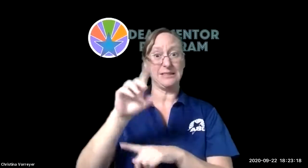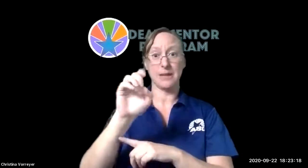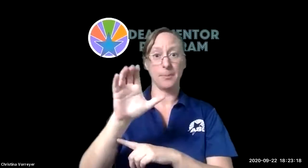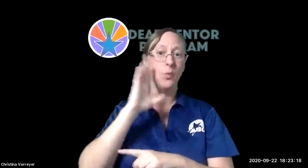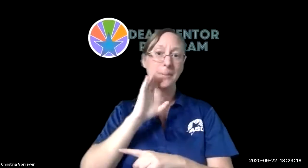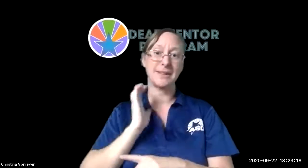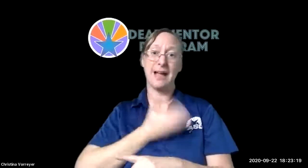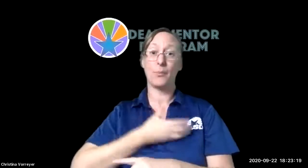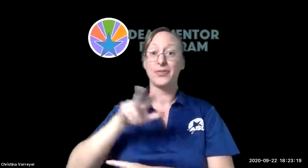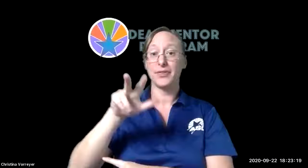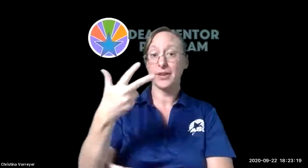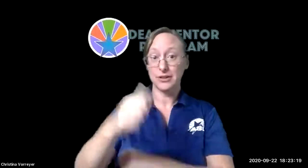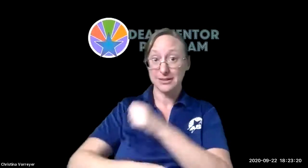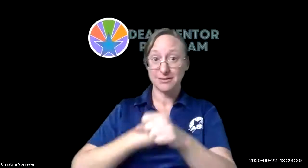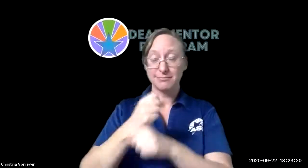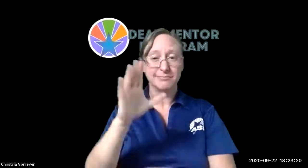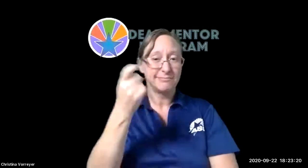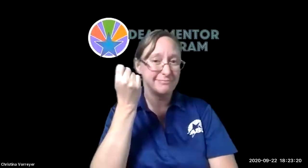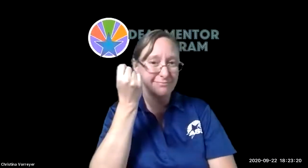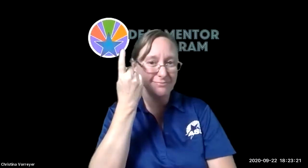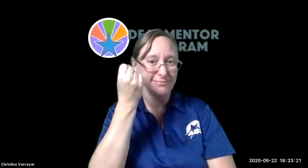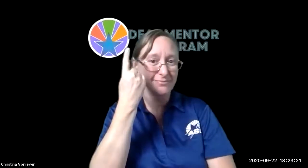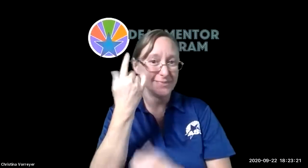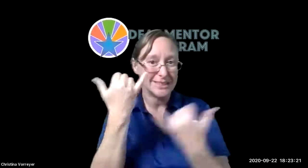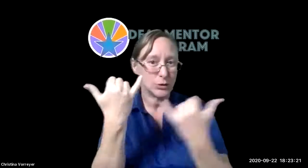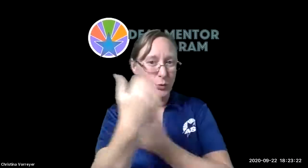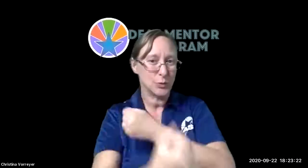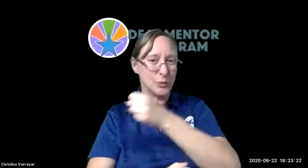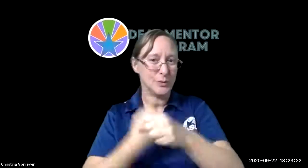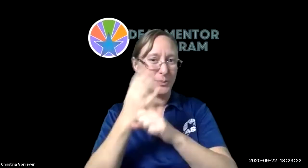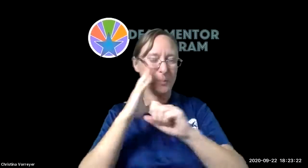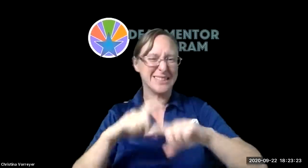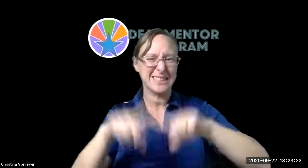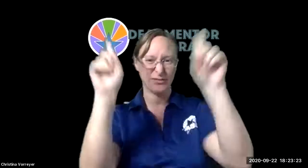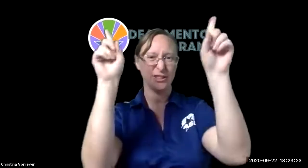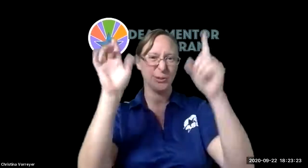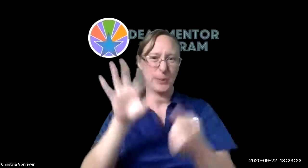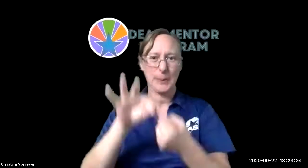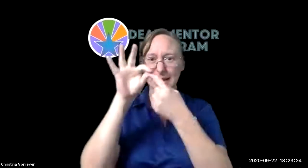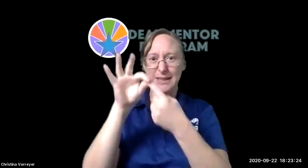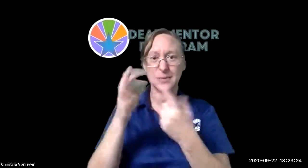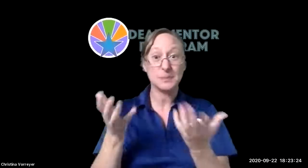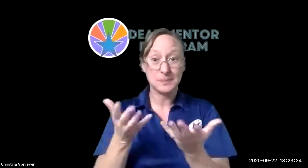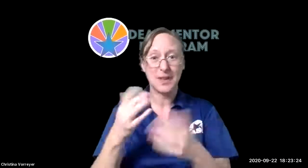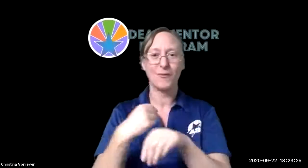festival in december it will be our third year hosting the festival